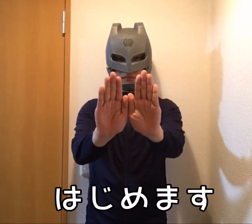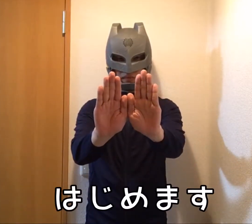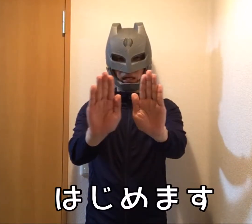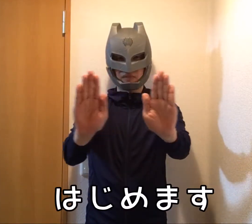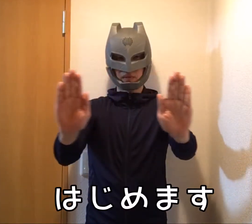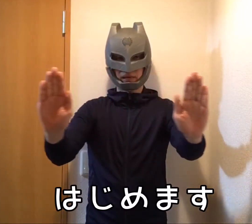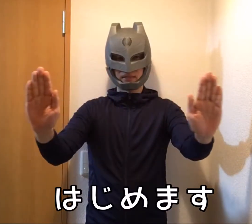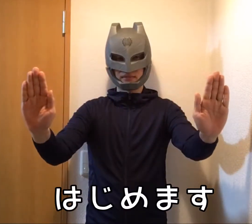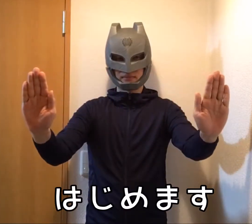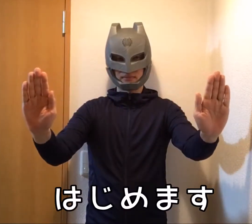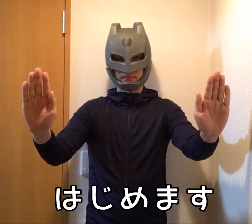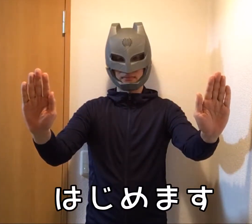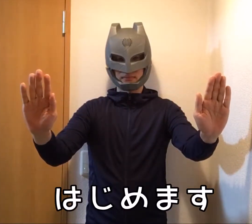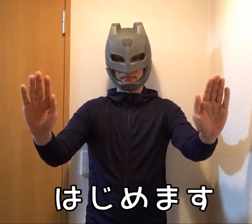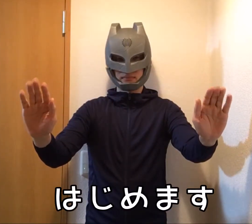Let's start